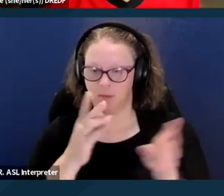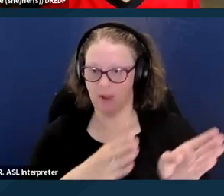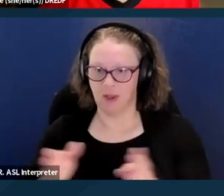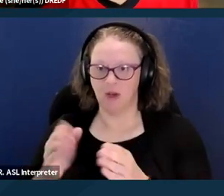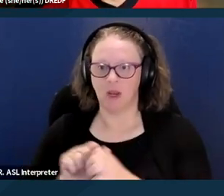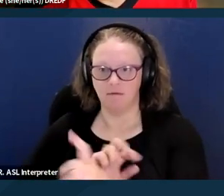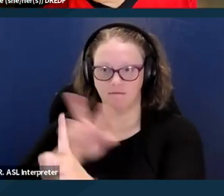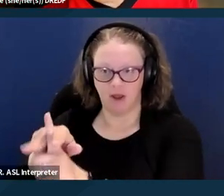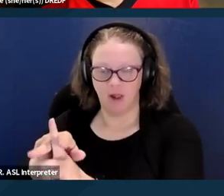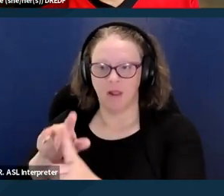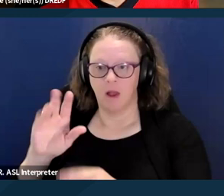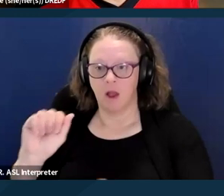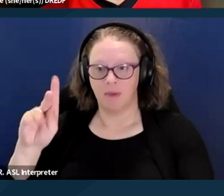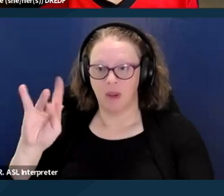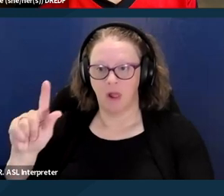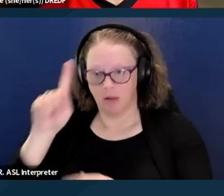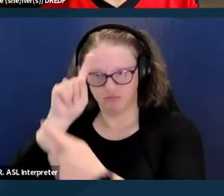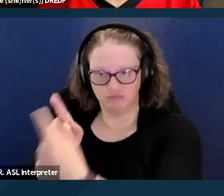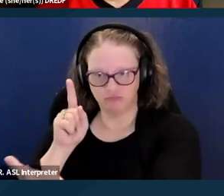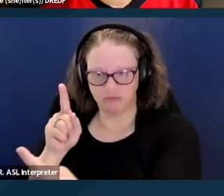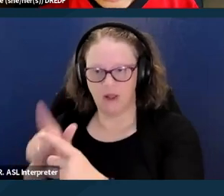and you should be able to file an appeal of that.